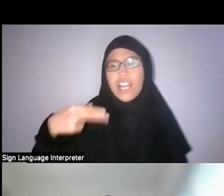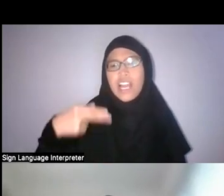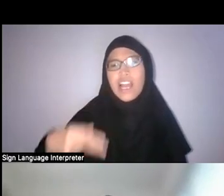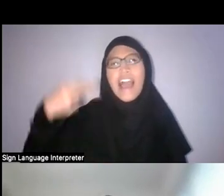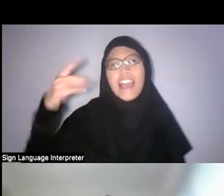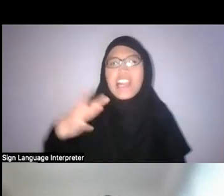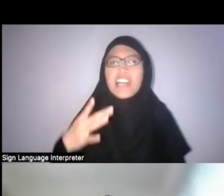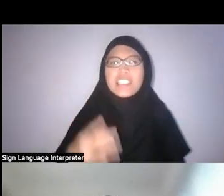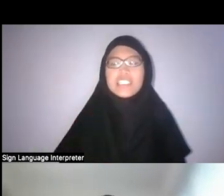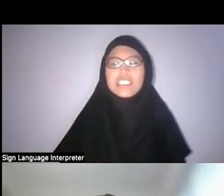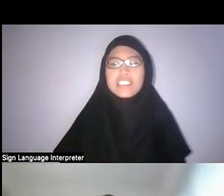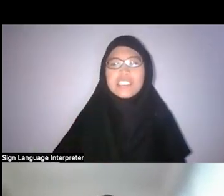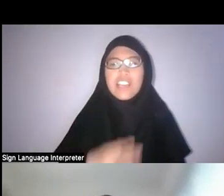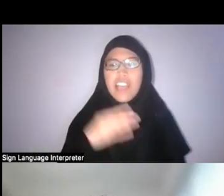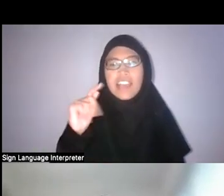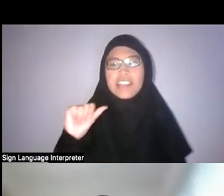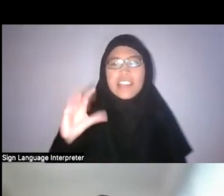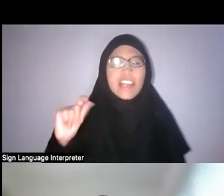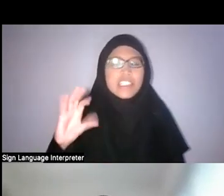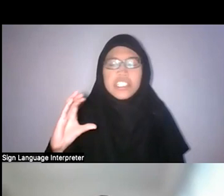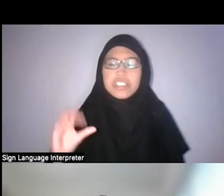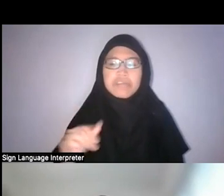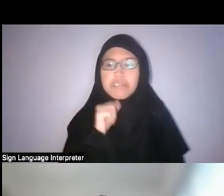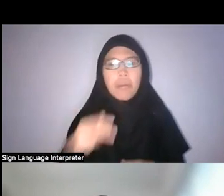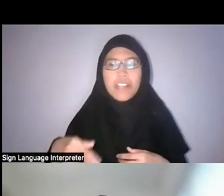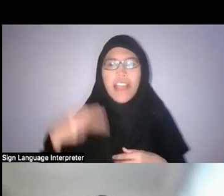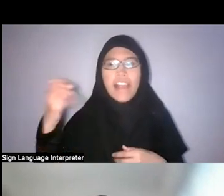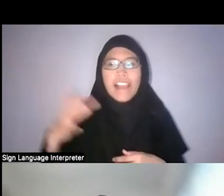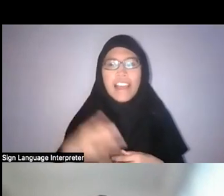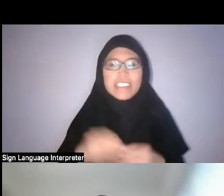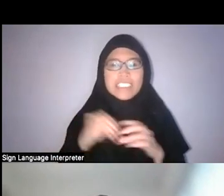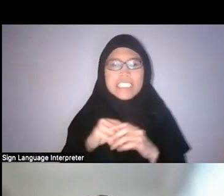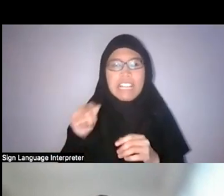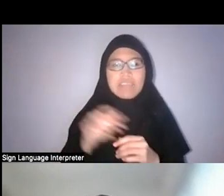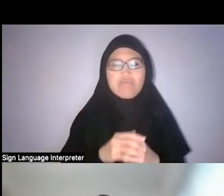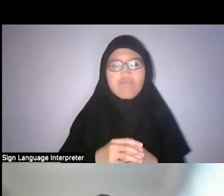and tactics that are not being highlighted in the exhibition.